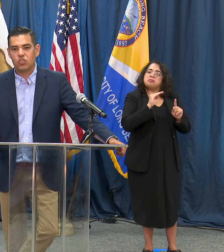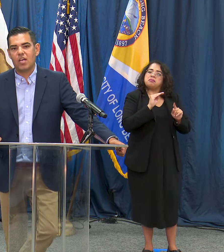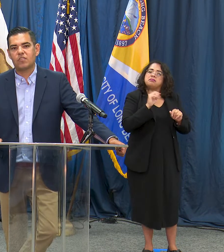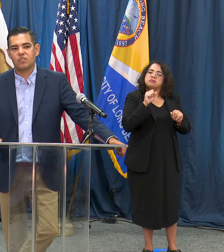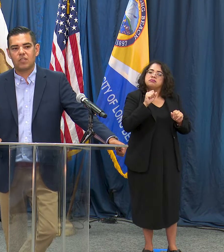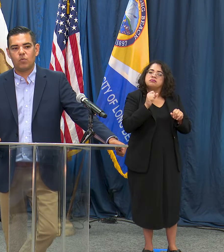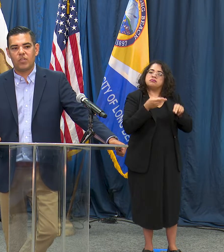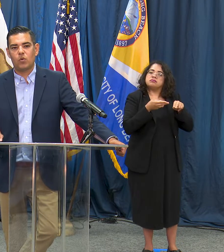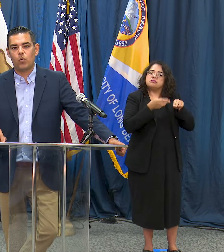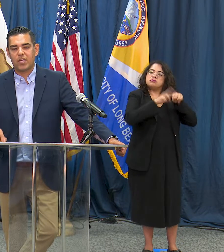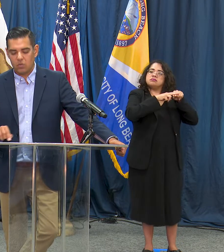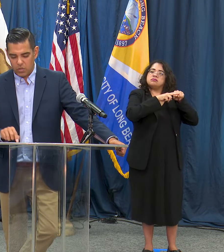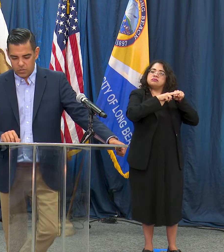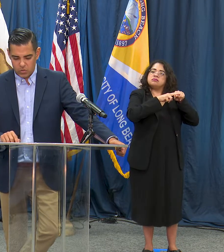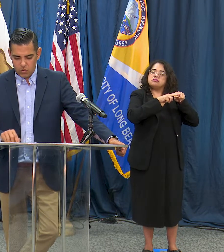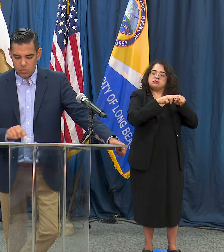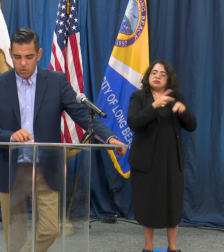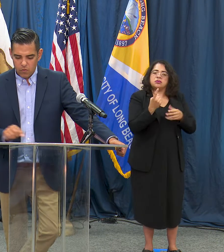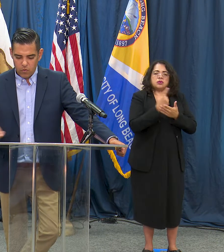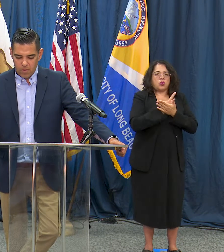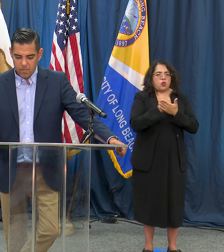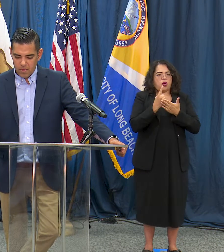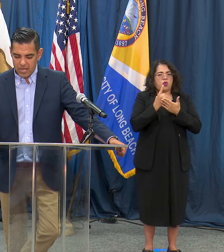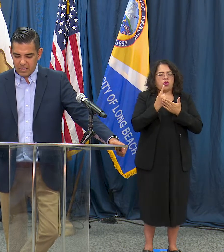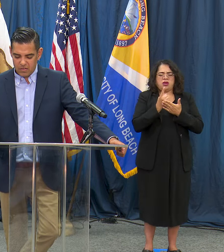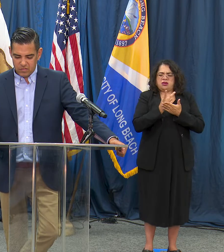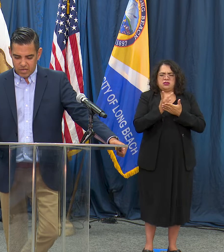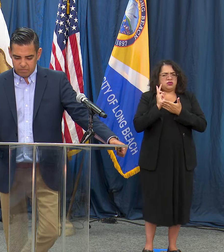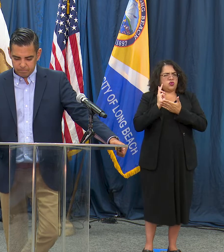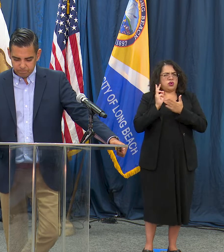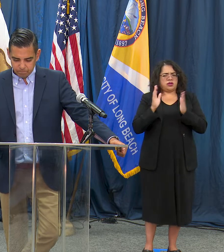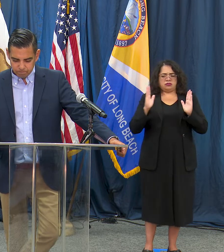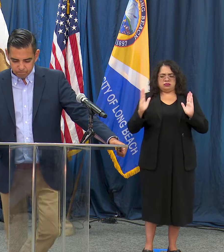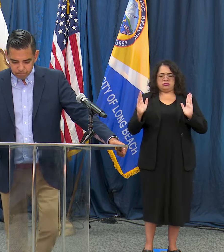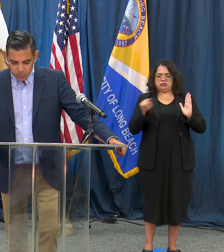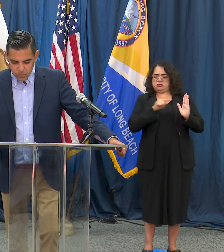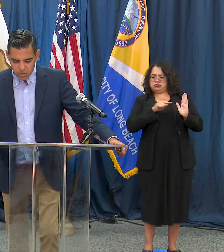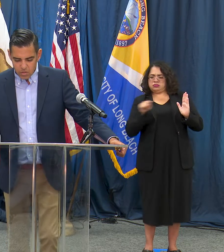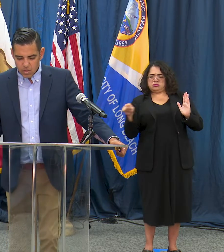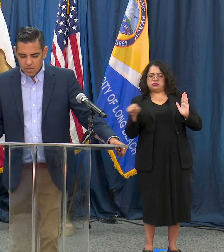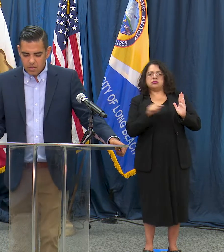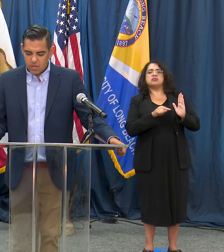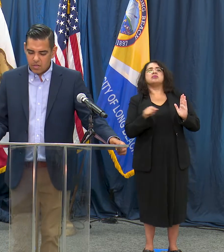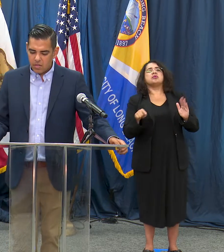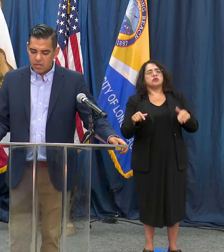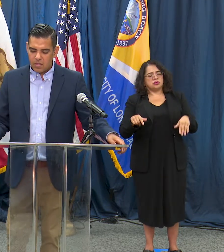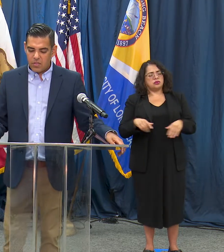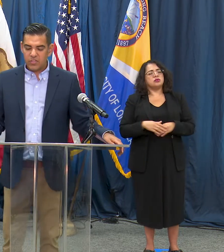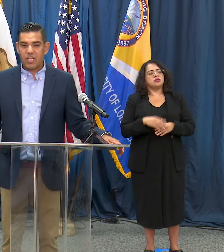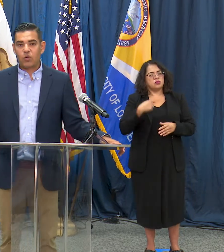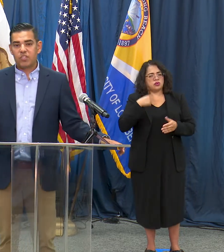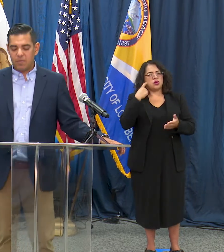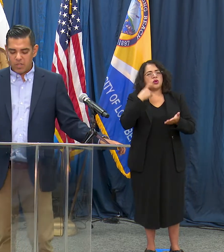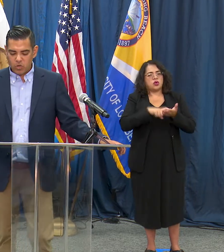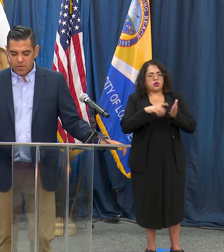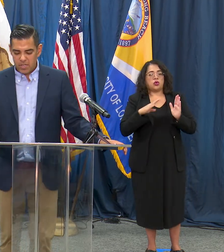just within a week or two from that case count. This increase can be attributed to